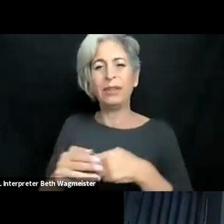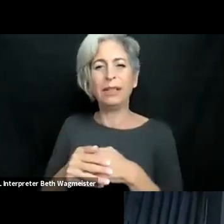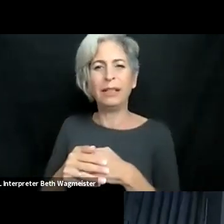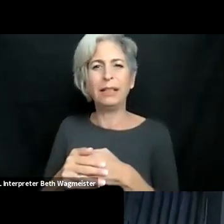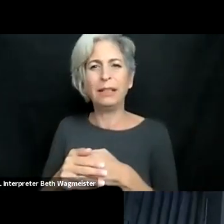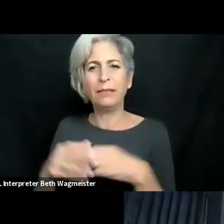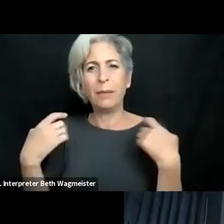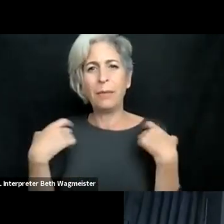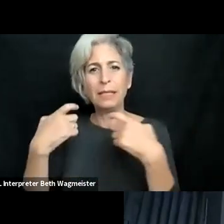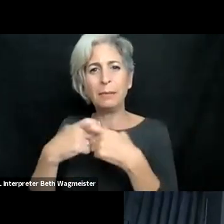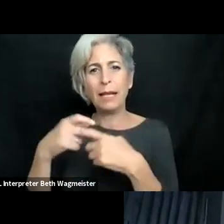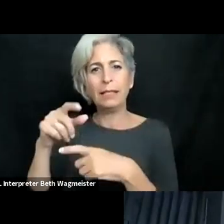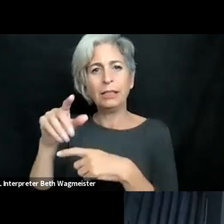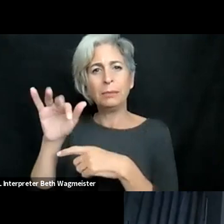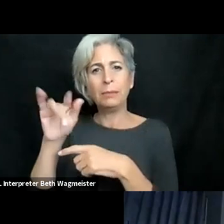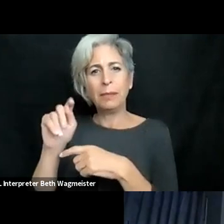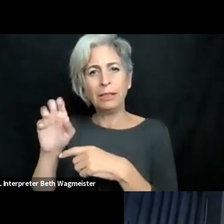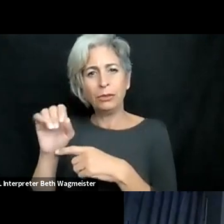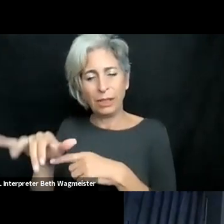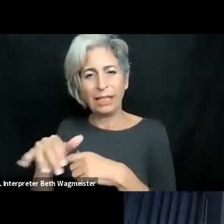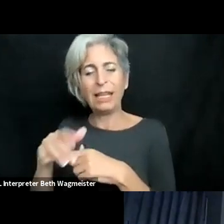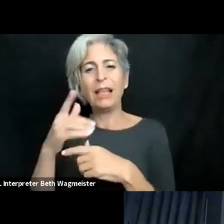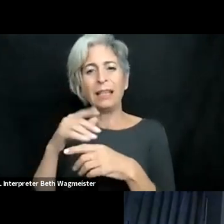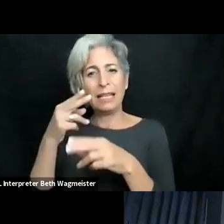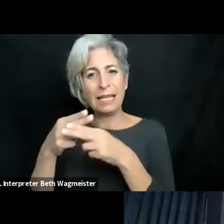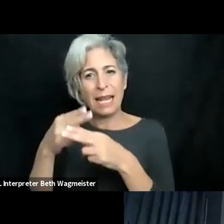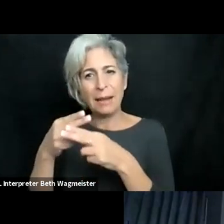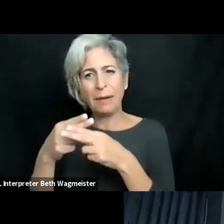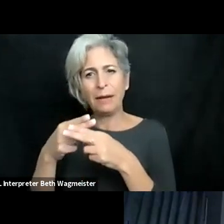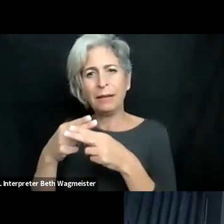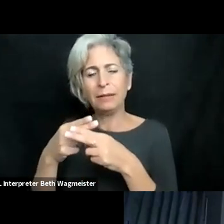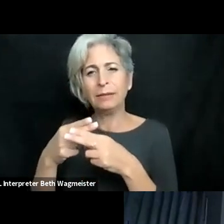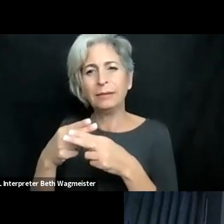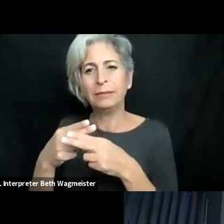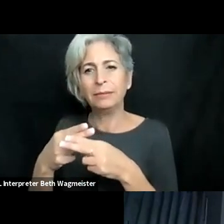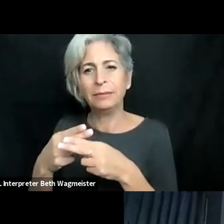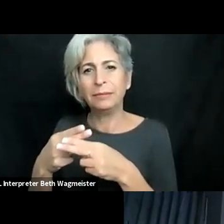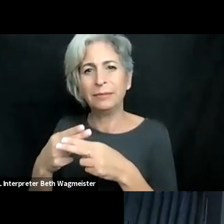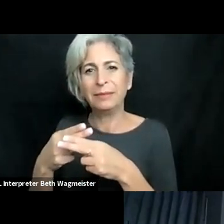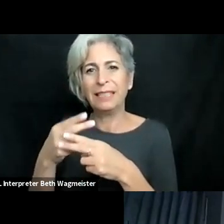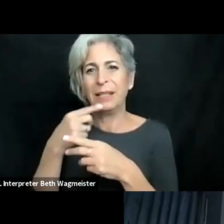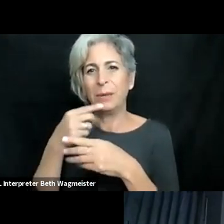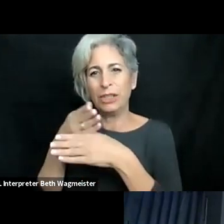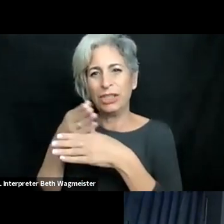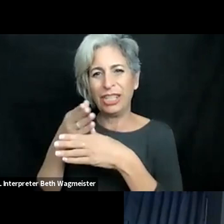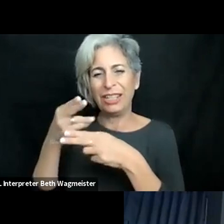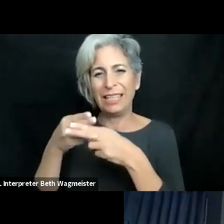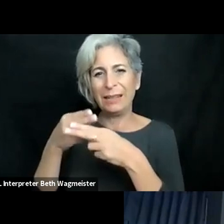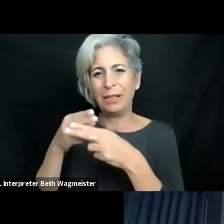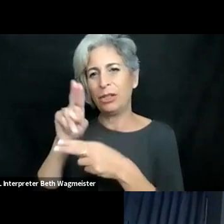the states and other parts of the world. It's funned by the Spanish ministry of social affairs. The